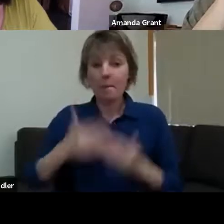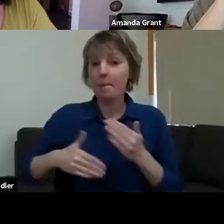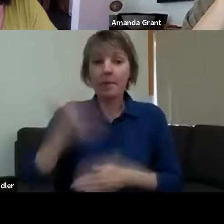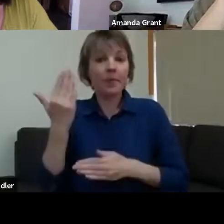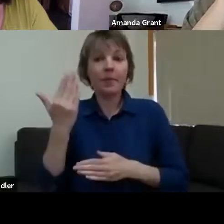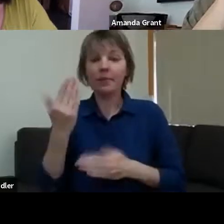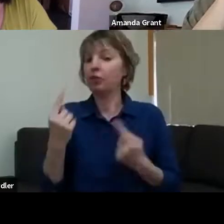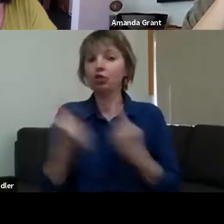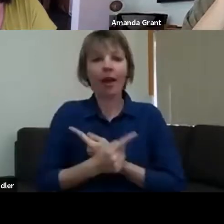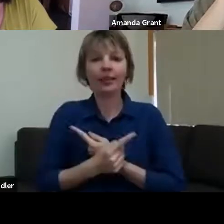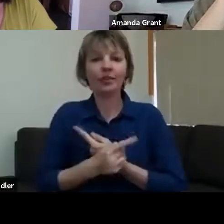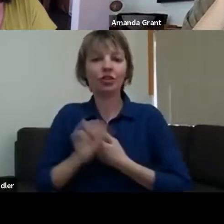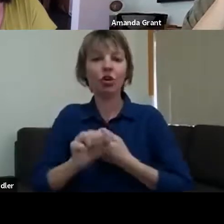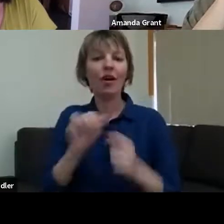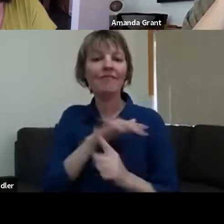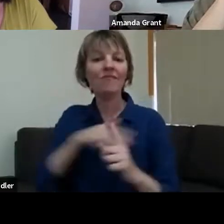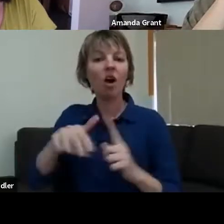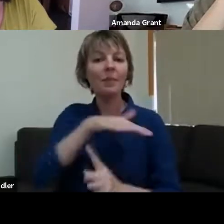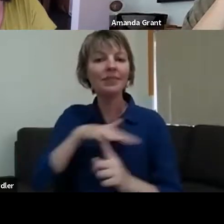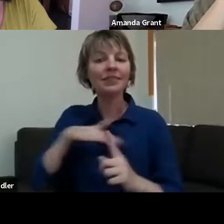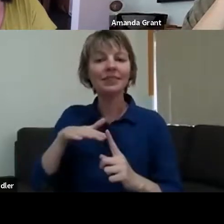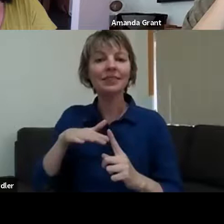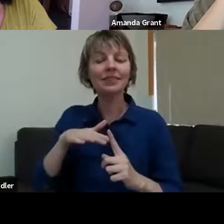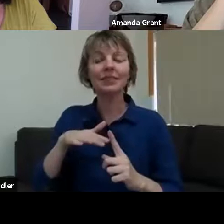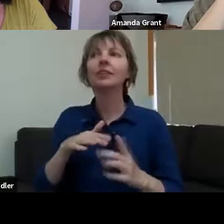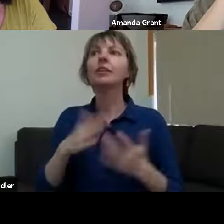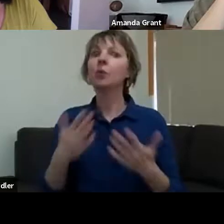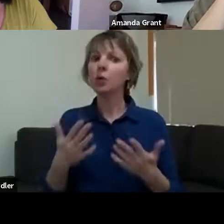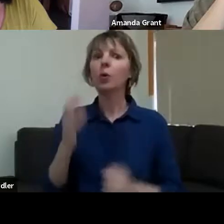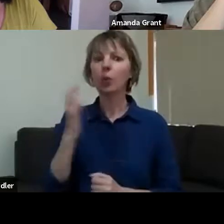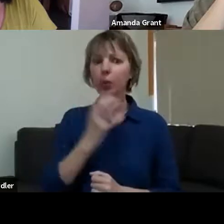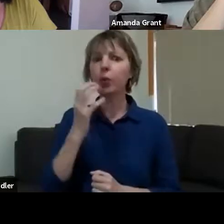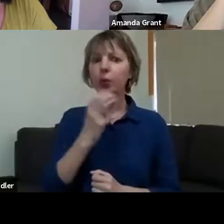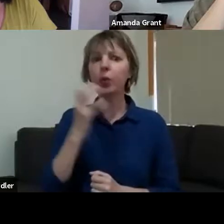For me, that's been huge - absolutely huge. Just yesterday, I